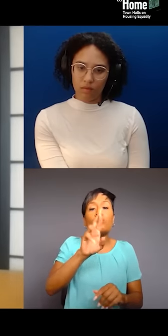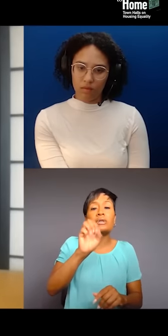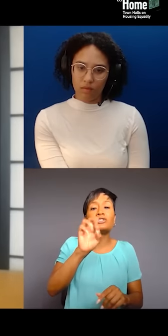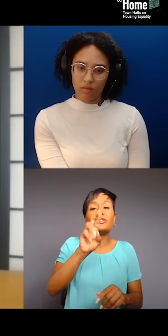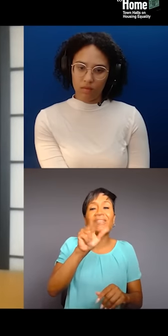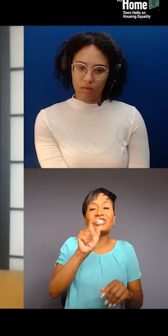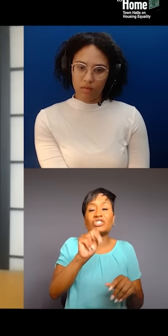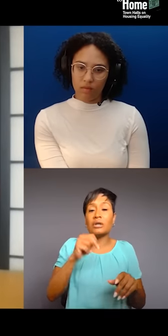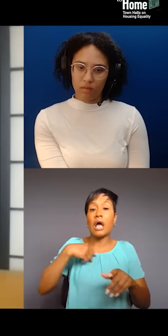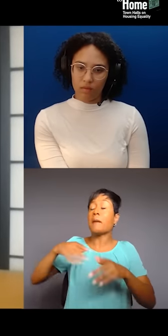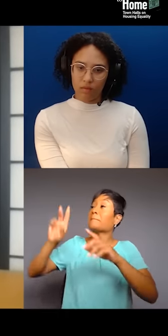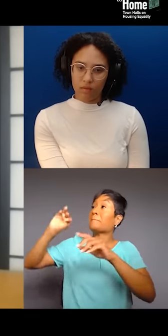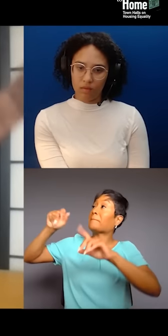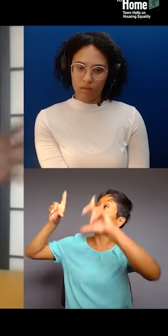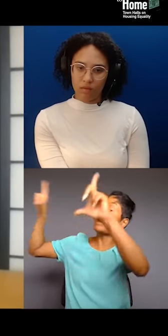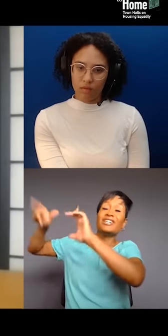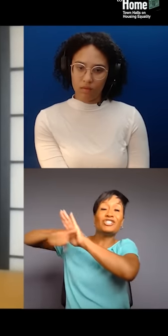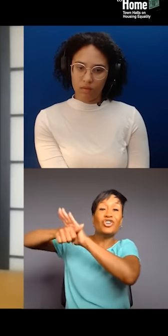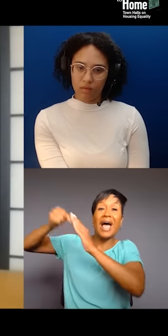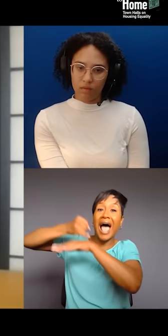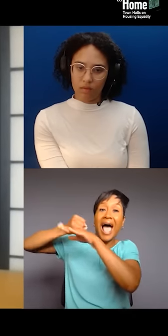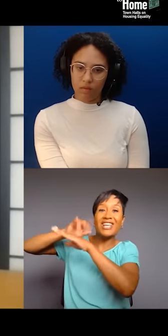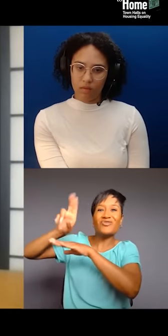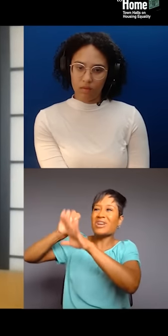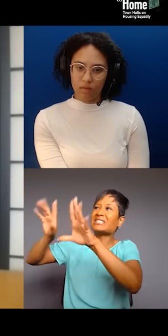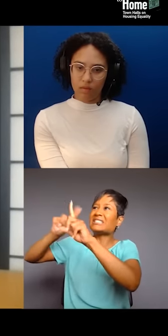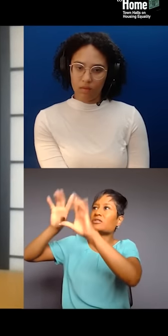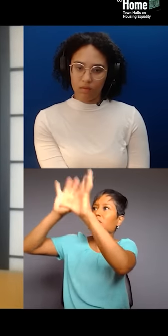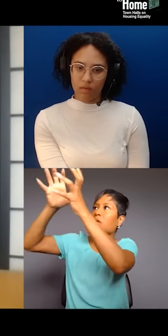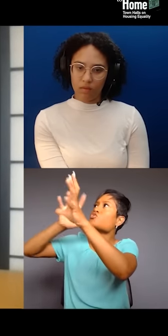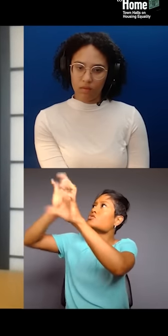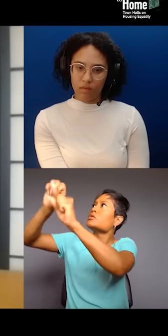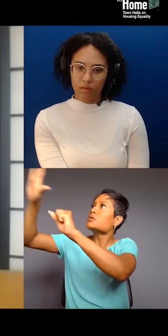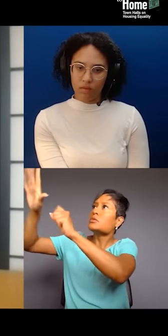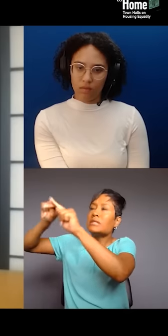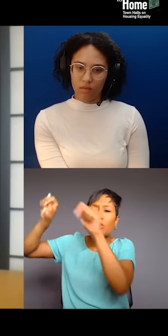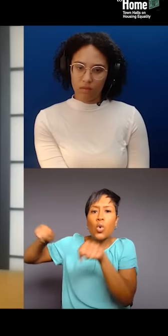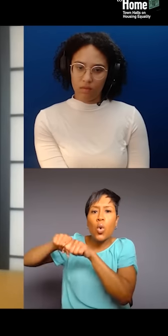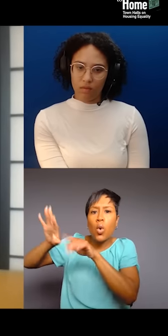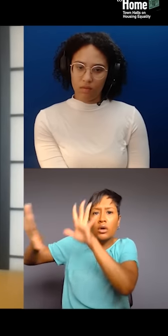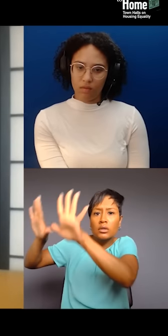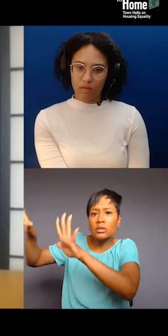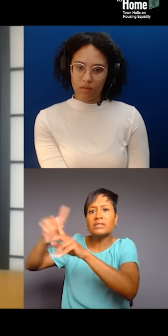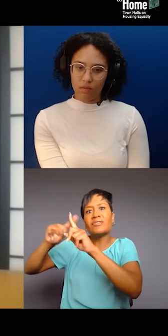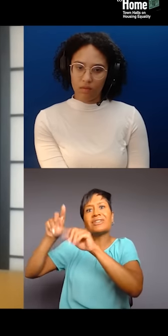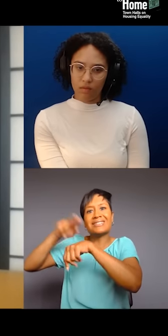and different nations being acknowledged and where they were before the Trail of Tears. And so, it's just...